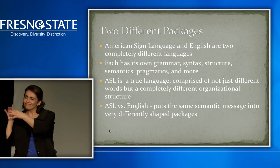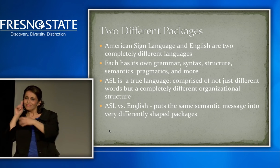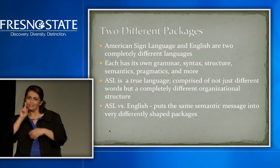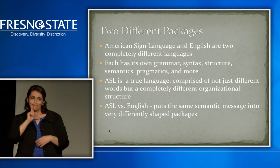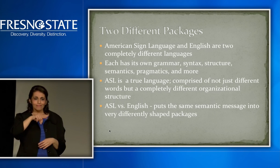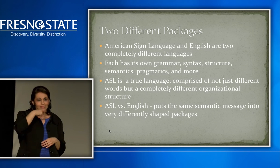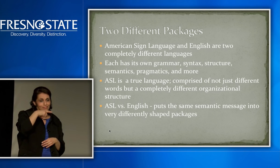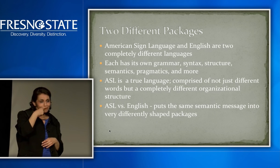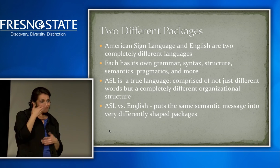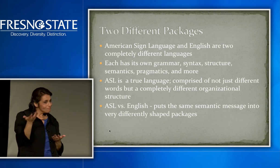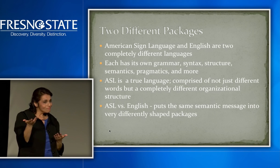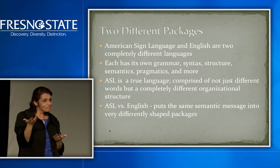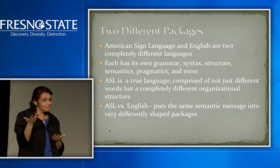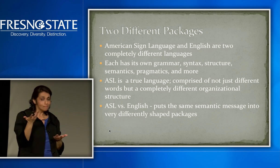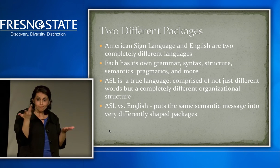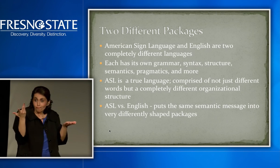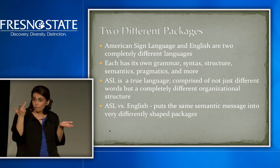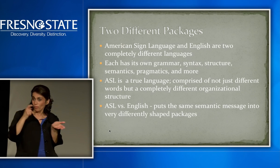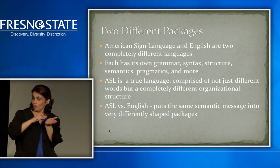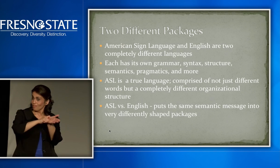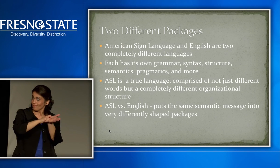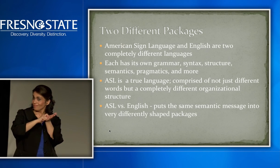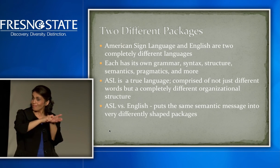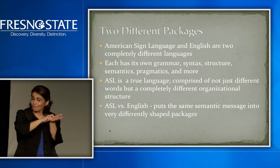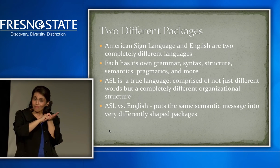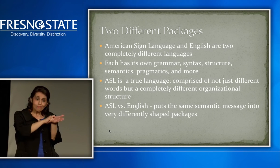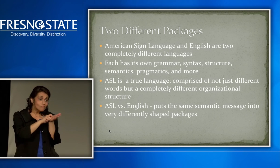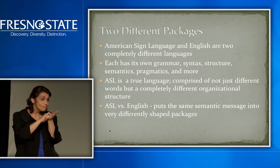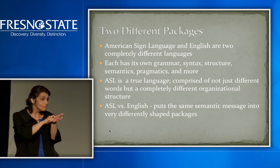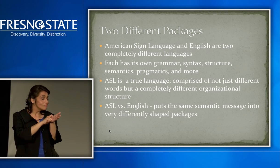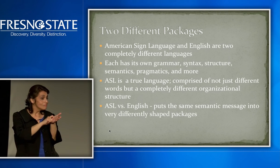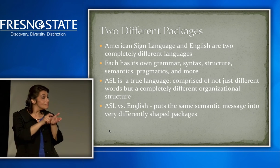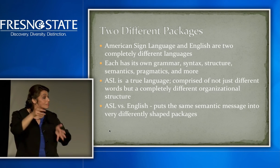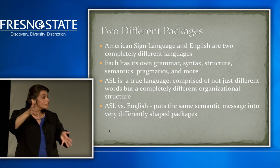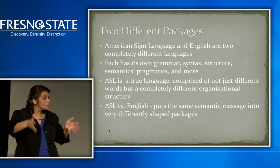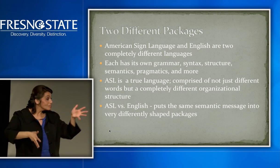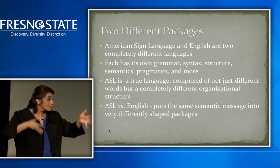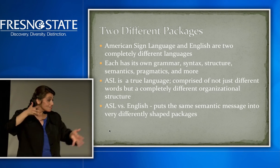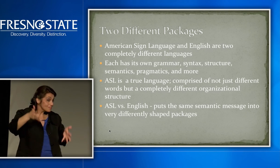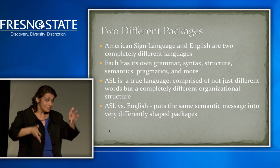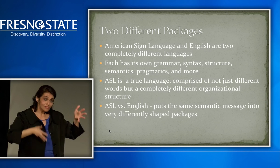Develop the rapport on your own. You can write notes back and forth.